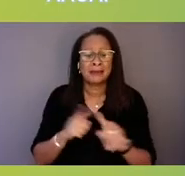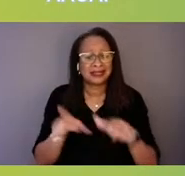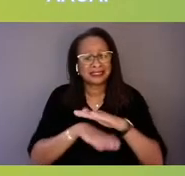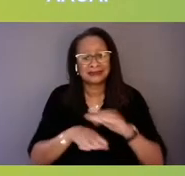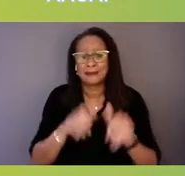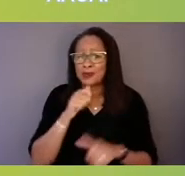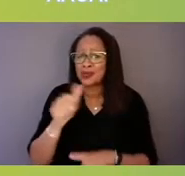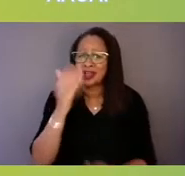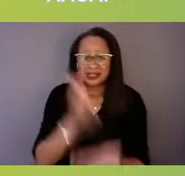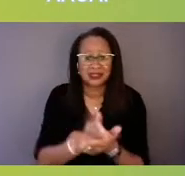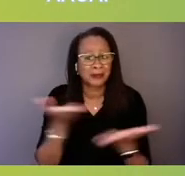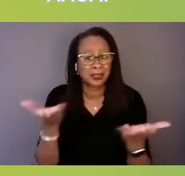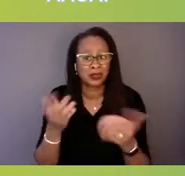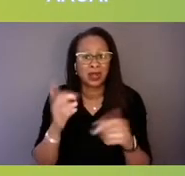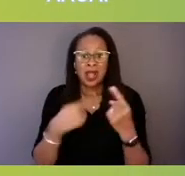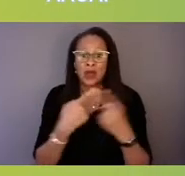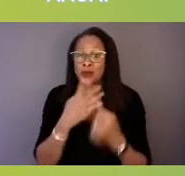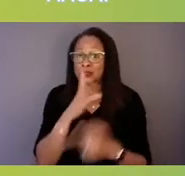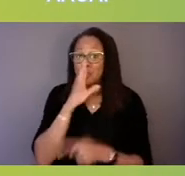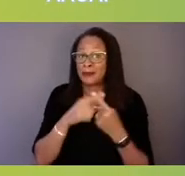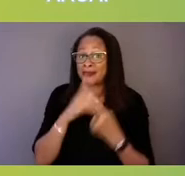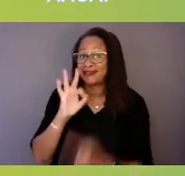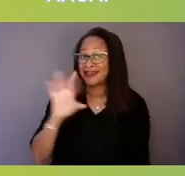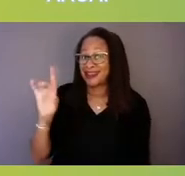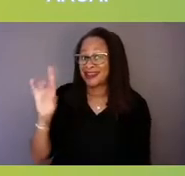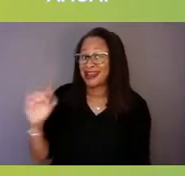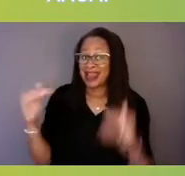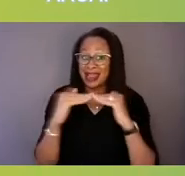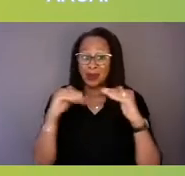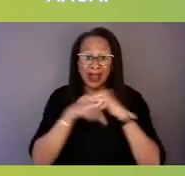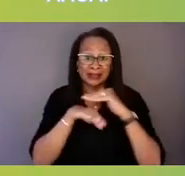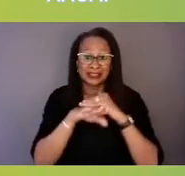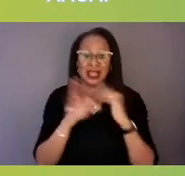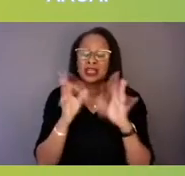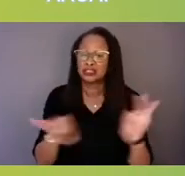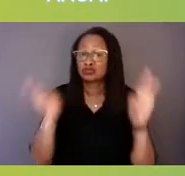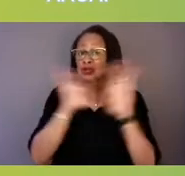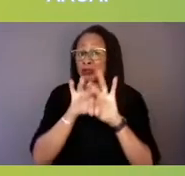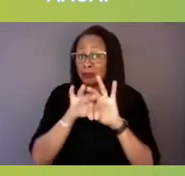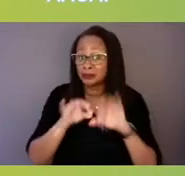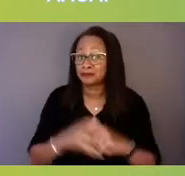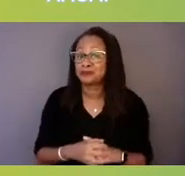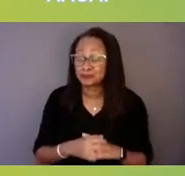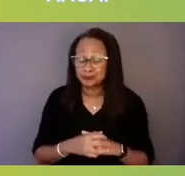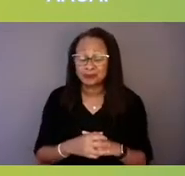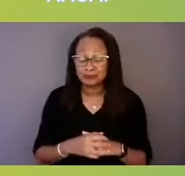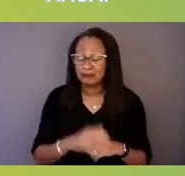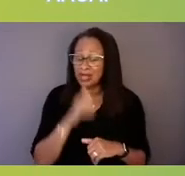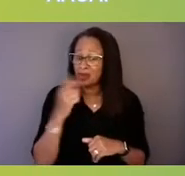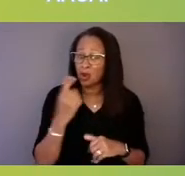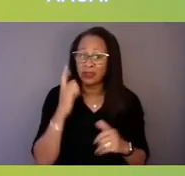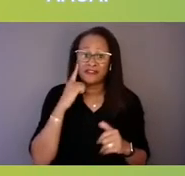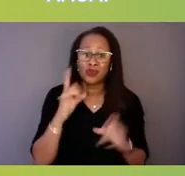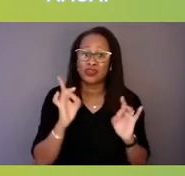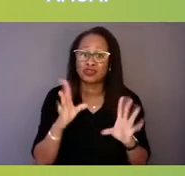When it comes to 988, equitable access is critical and not just to the crisis centers but to all crisis services.